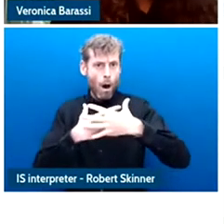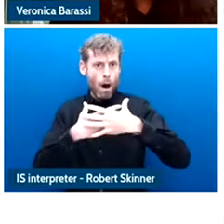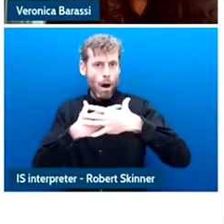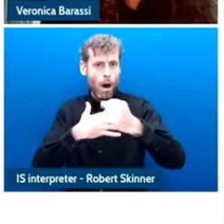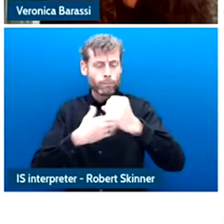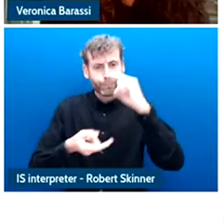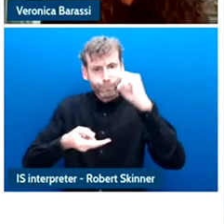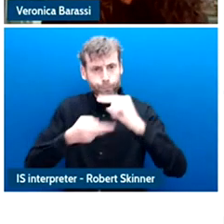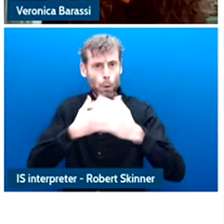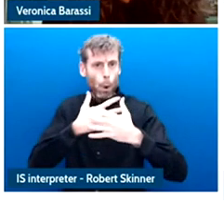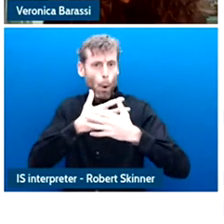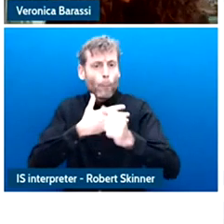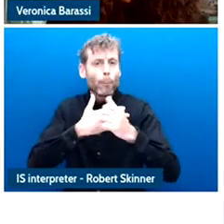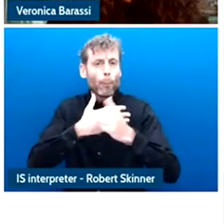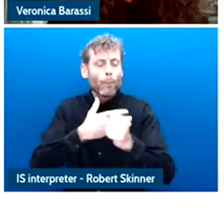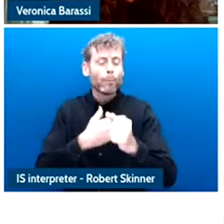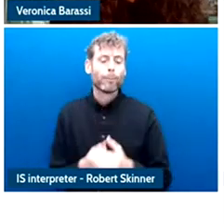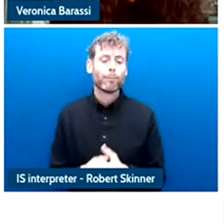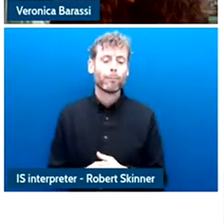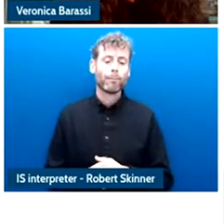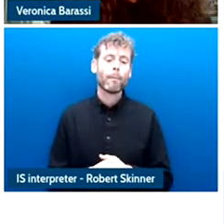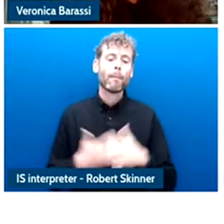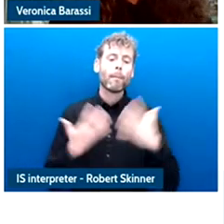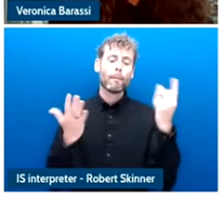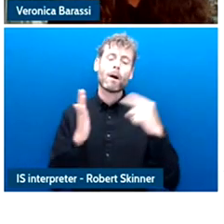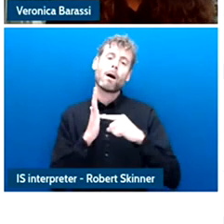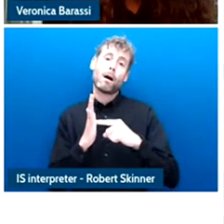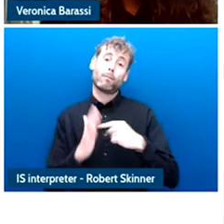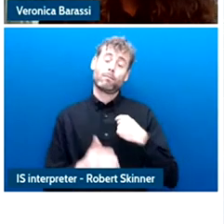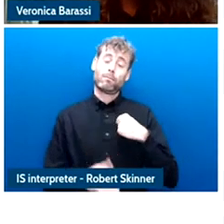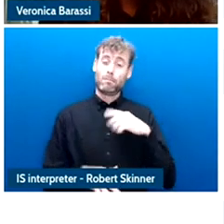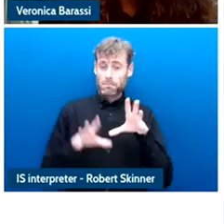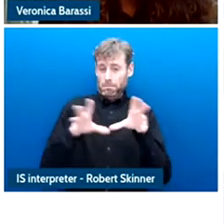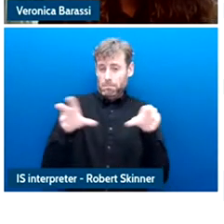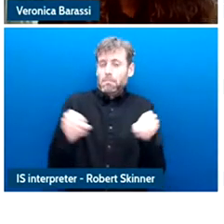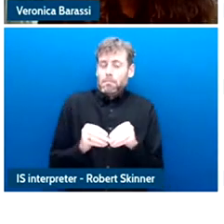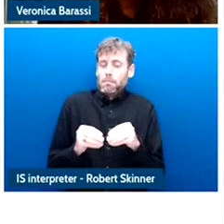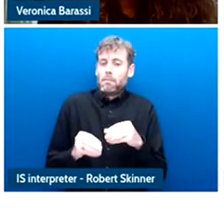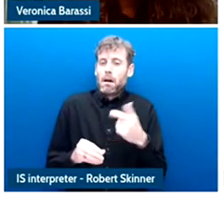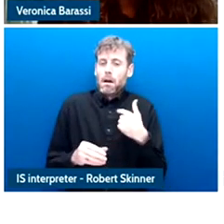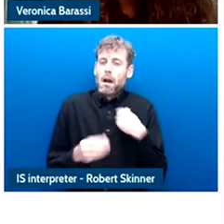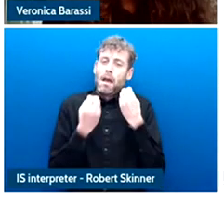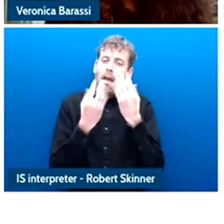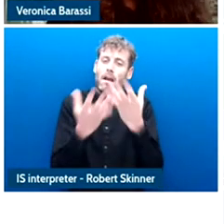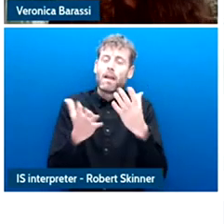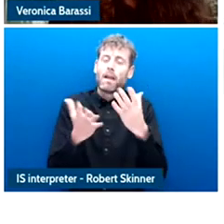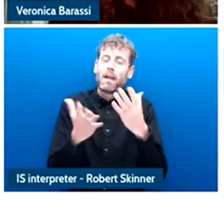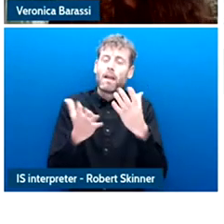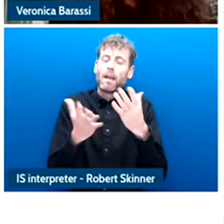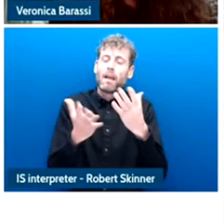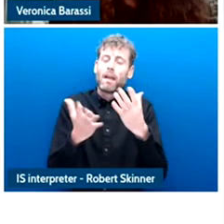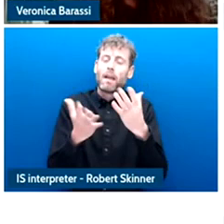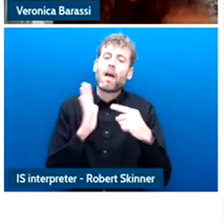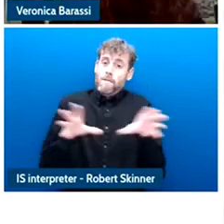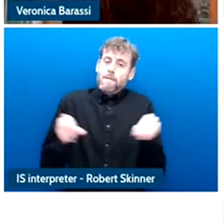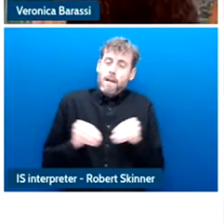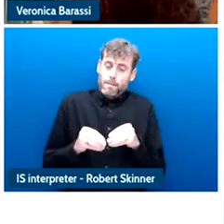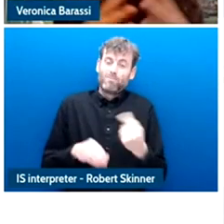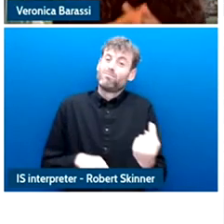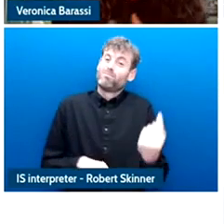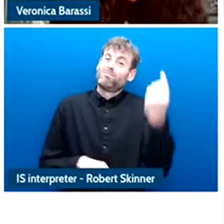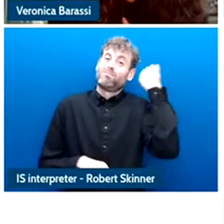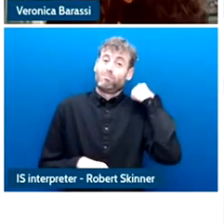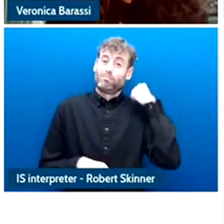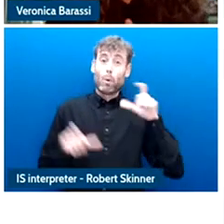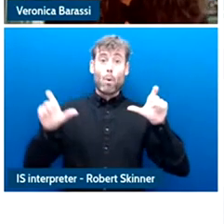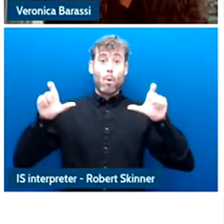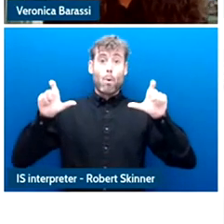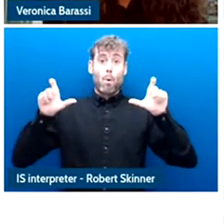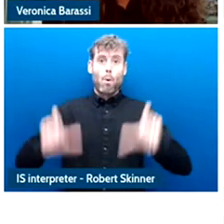So, during the lockdown in December, I found myself emptying out my parent's